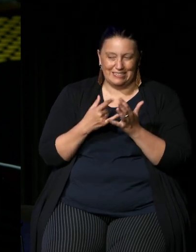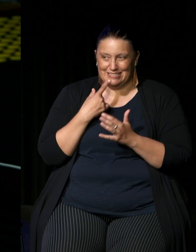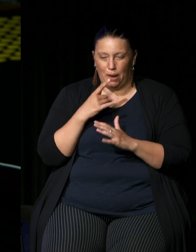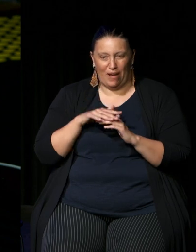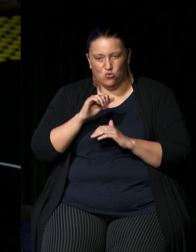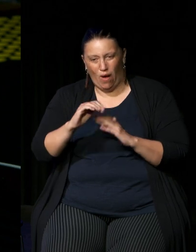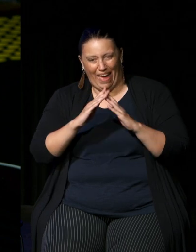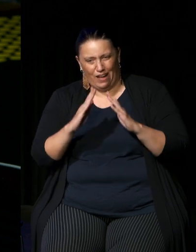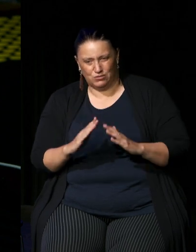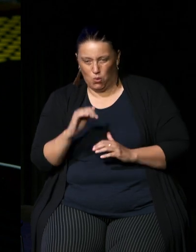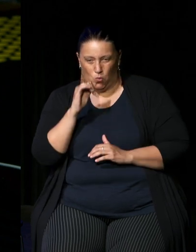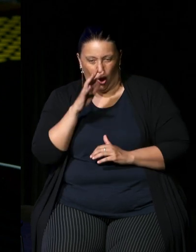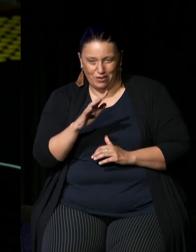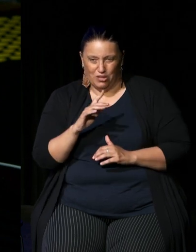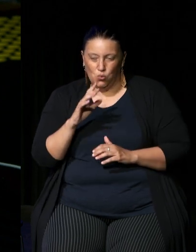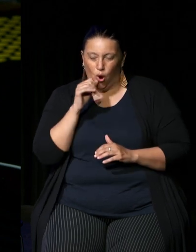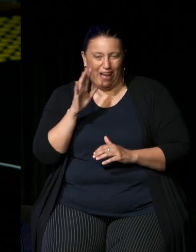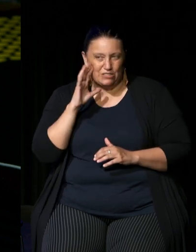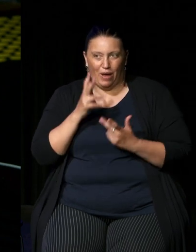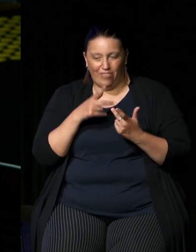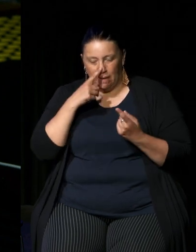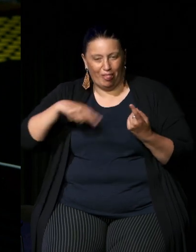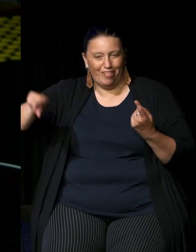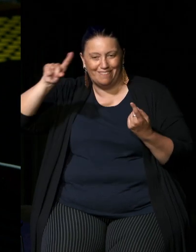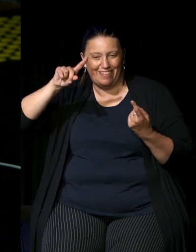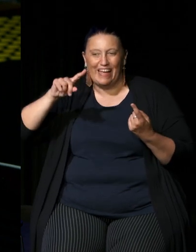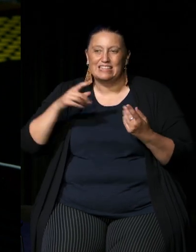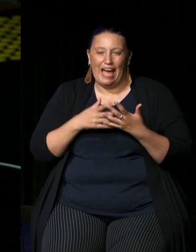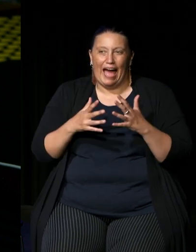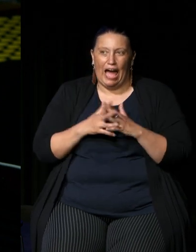no of course not that's how they feel they're going to be told you know they're